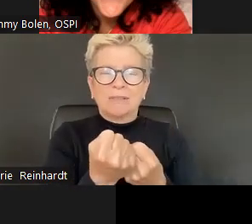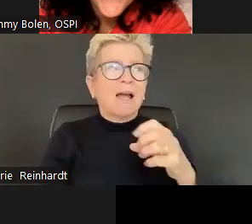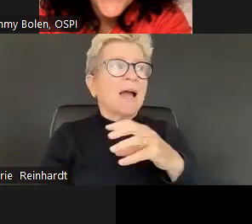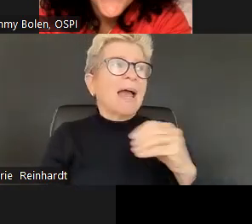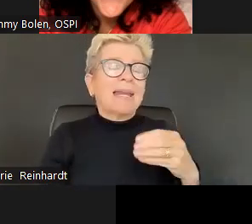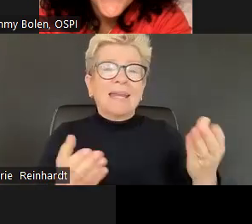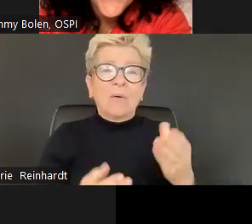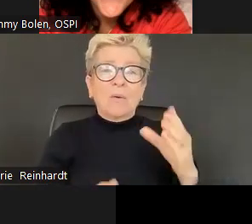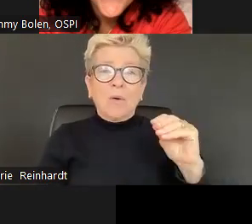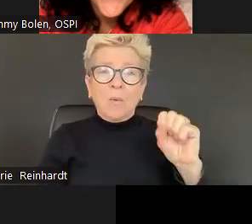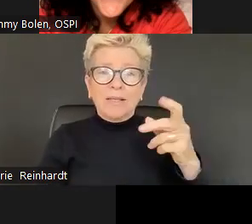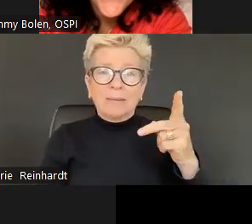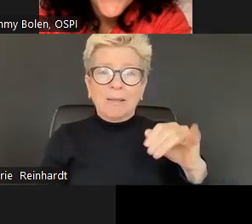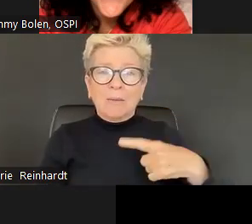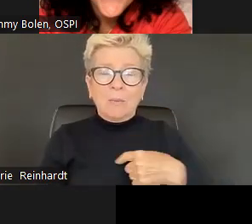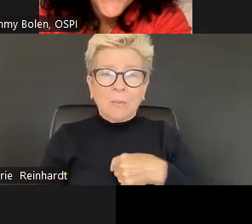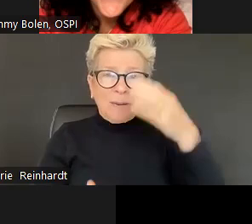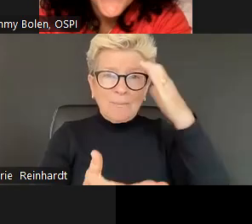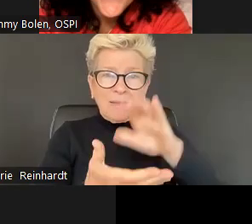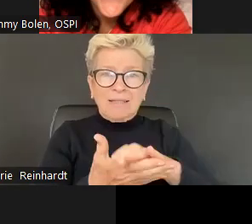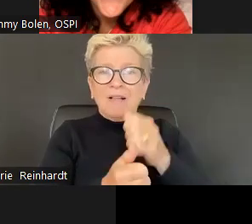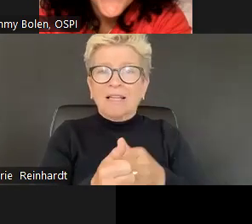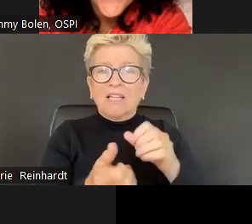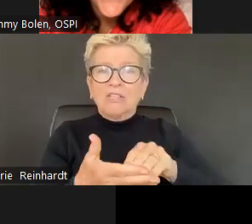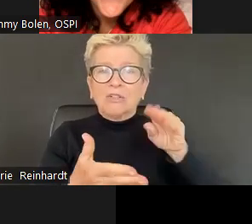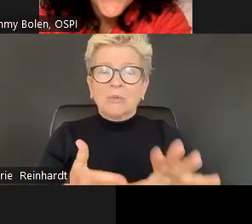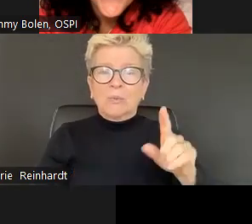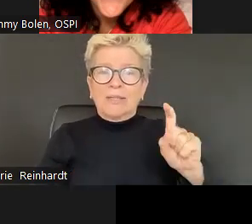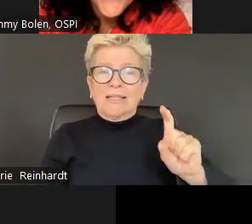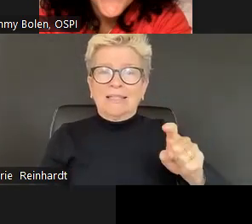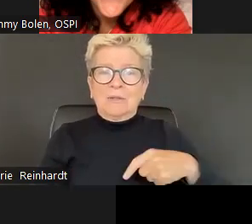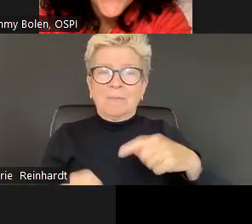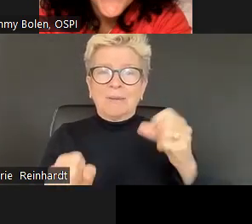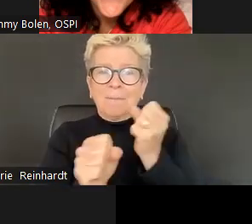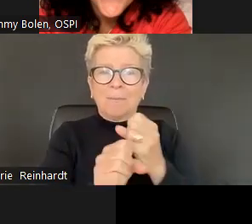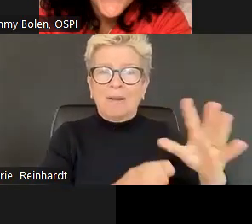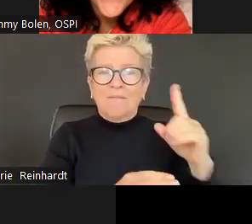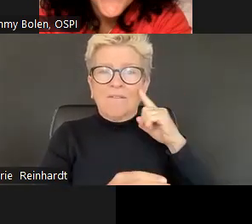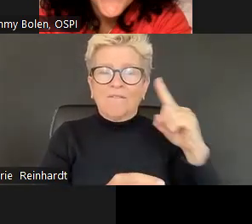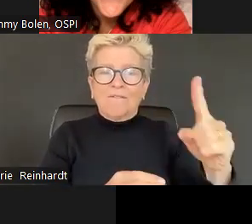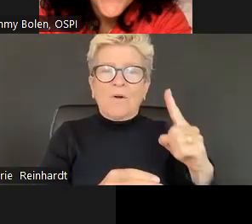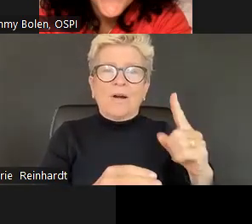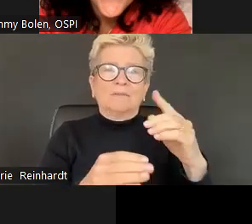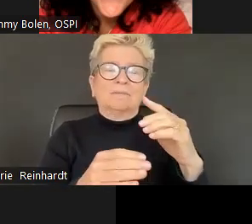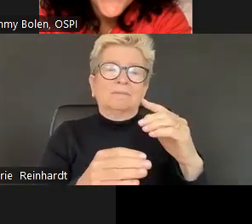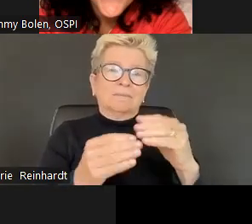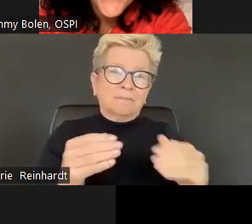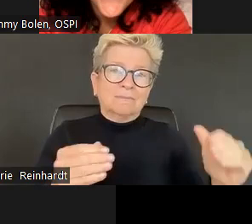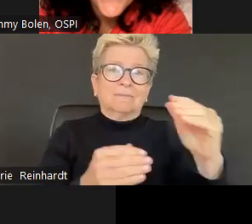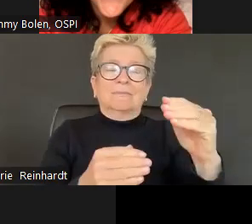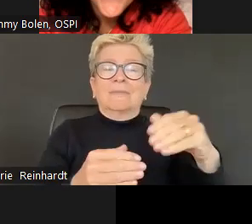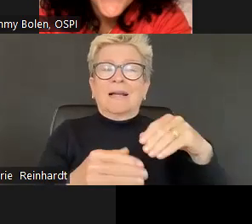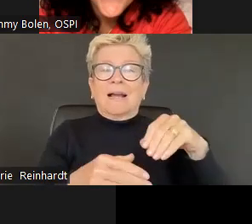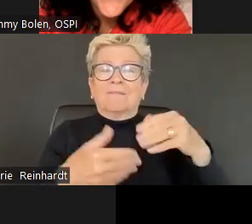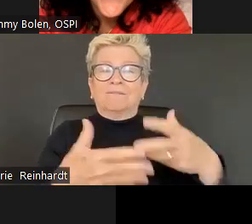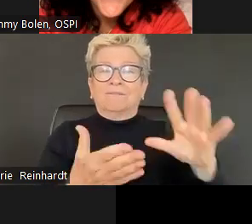This webinar is brought to you by the Office of Superintendent of Public Instruction with Student Engagement and Supports.